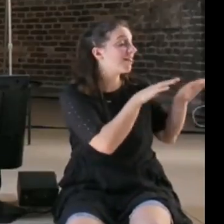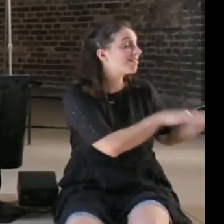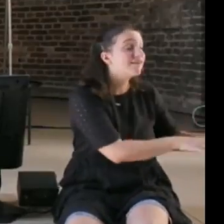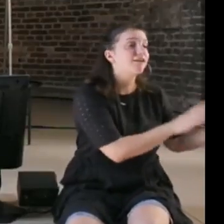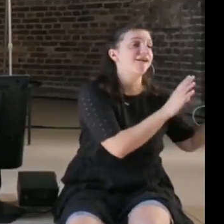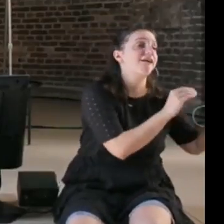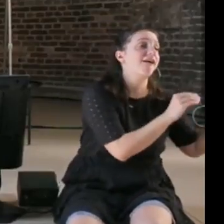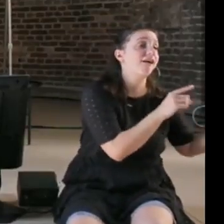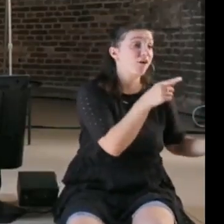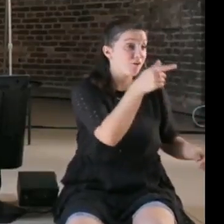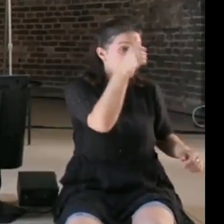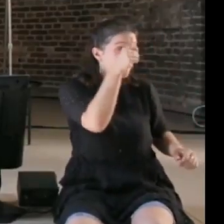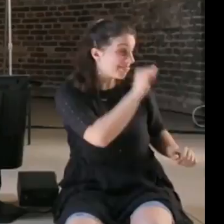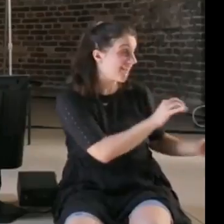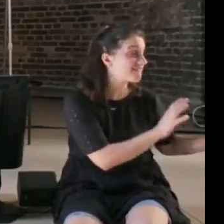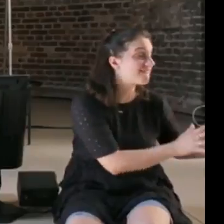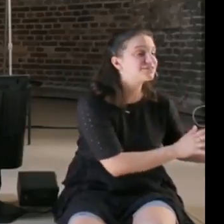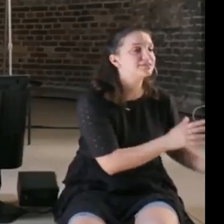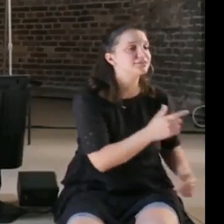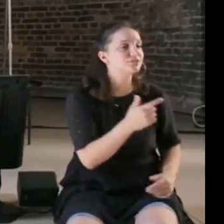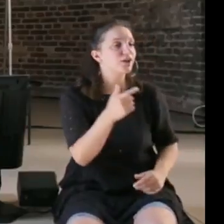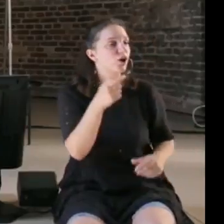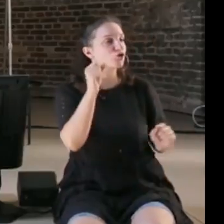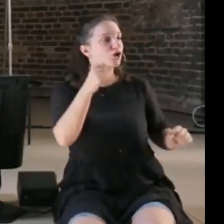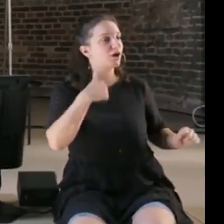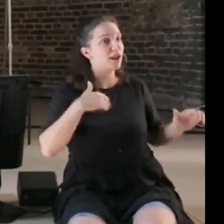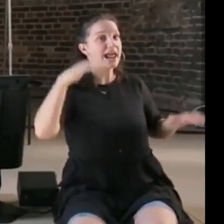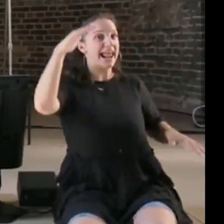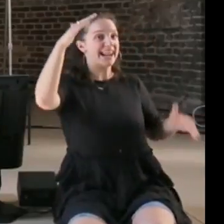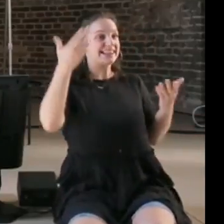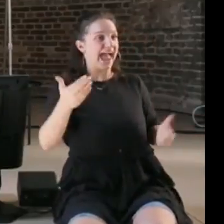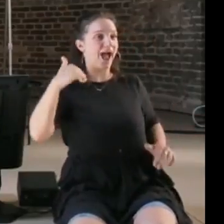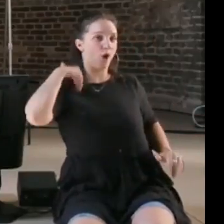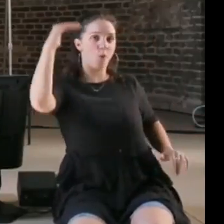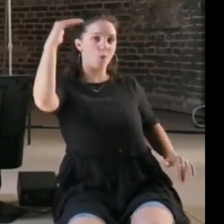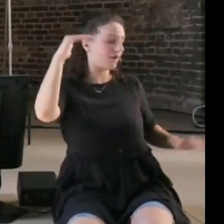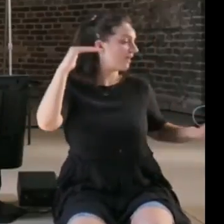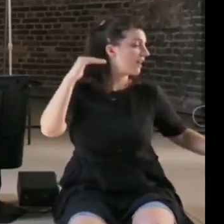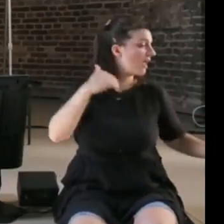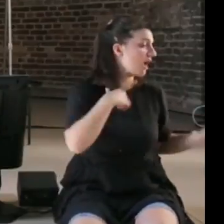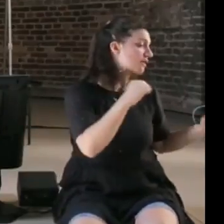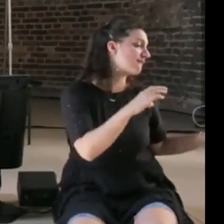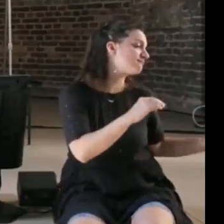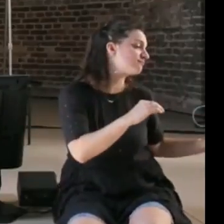have a conversation with you, and for me that was a beautiful vision for having an AI that